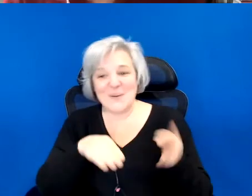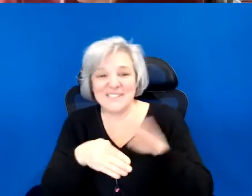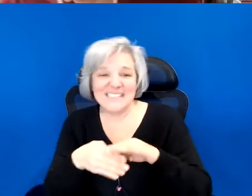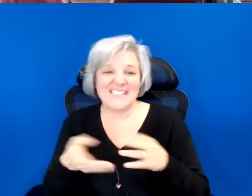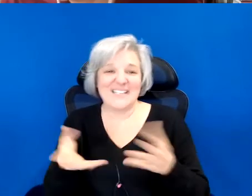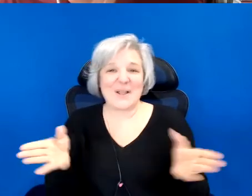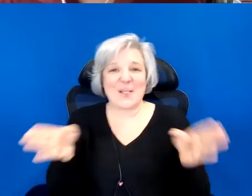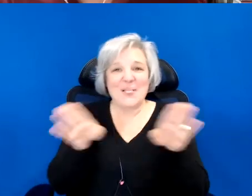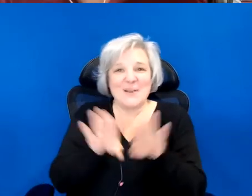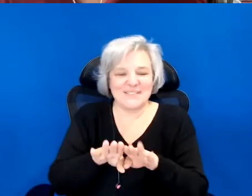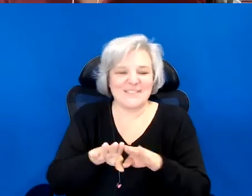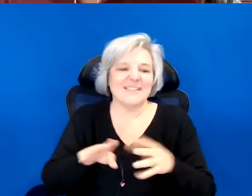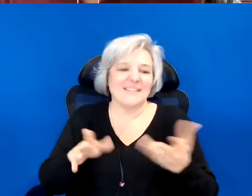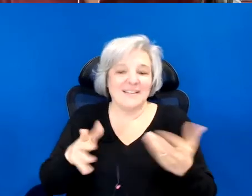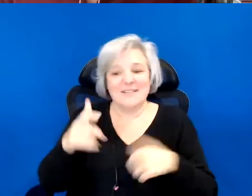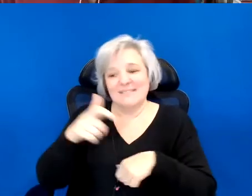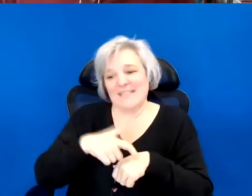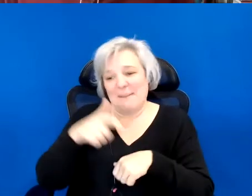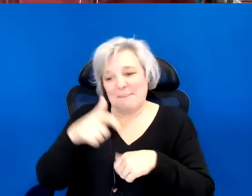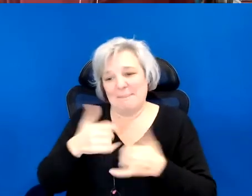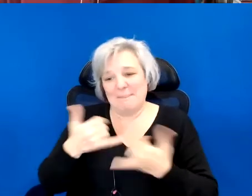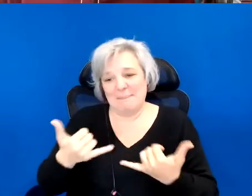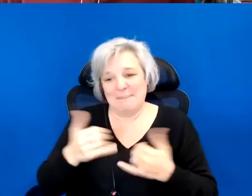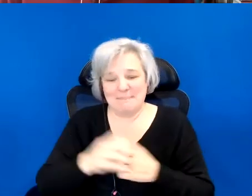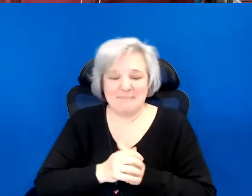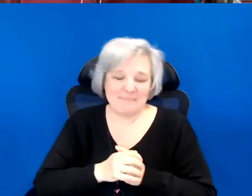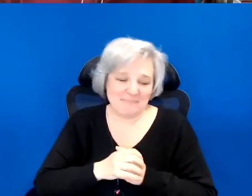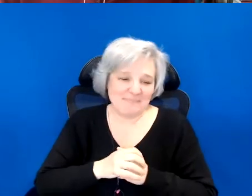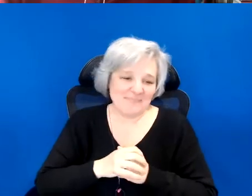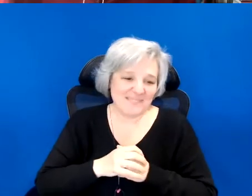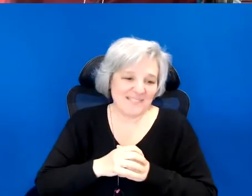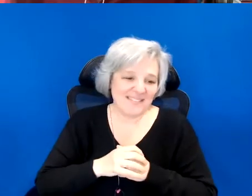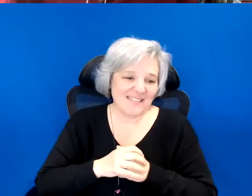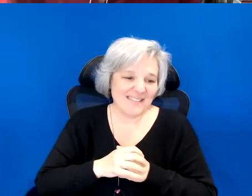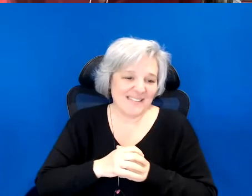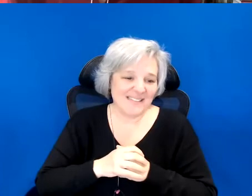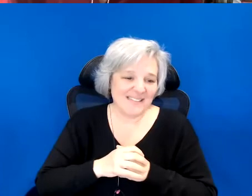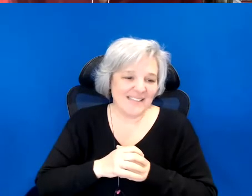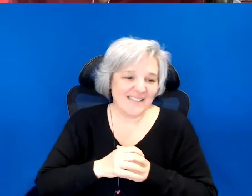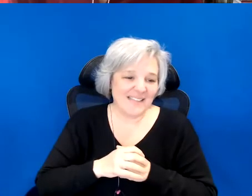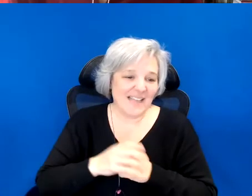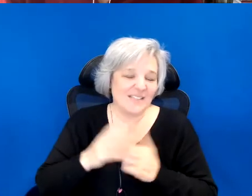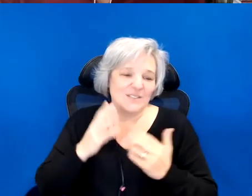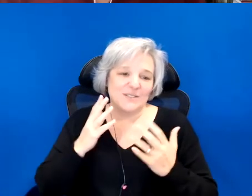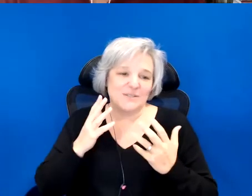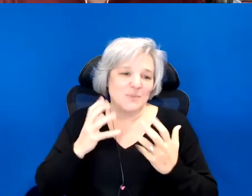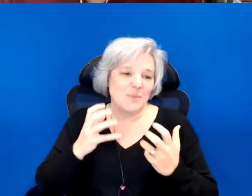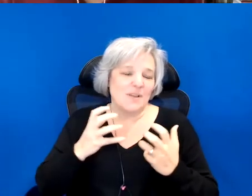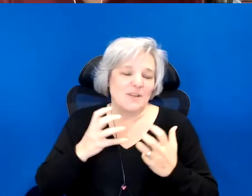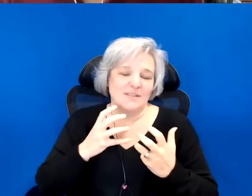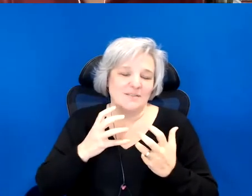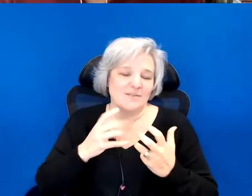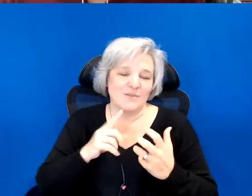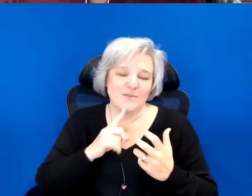Because we are at time now. And I just wanted to express what I am hearing